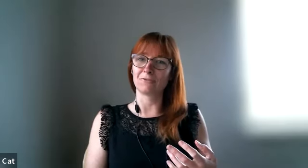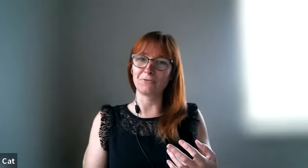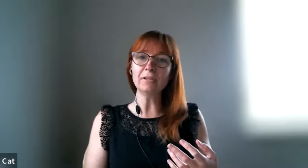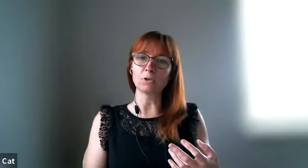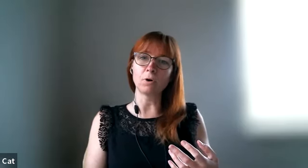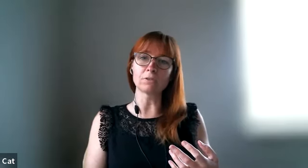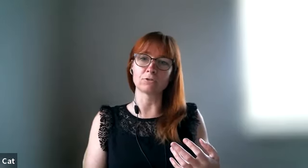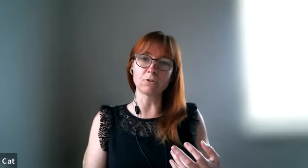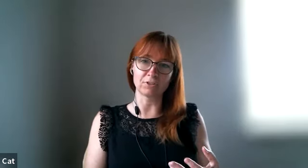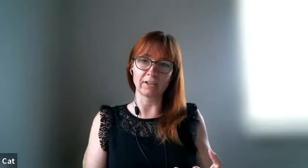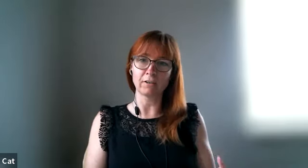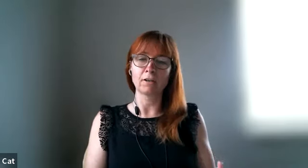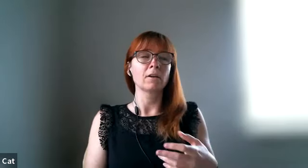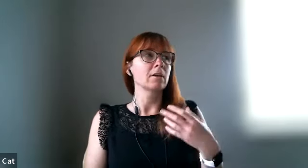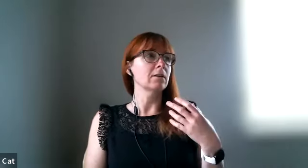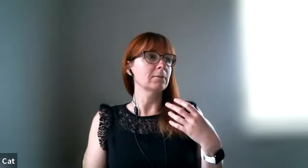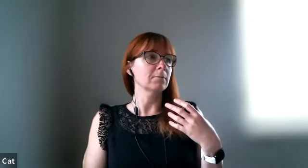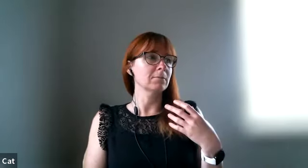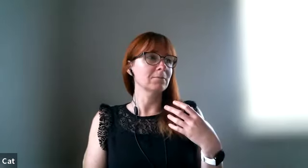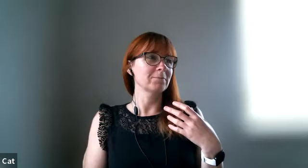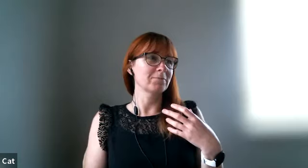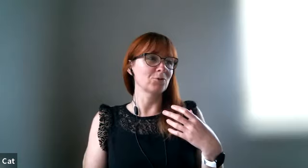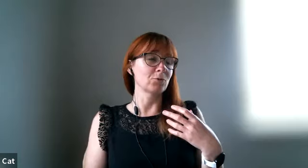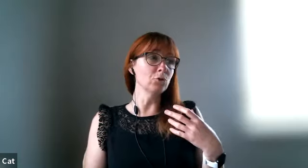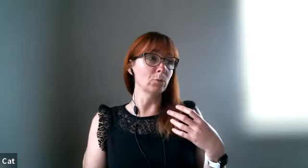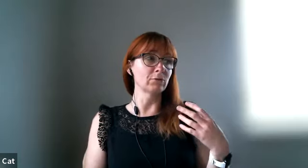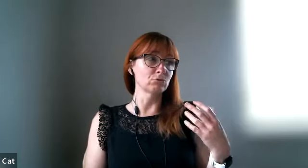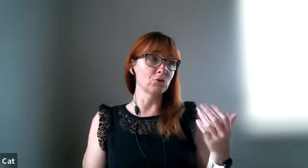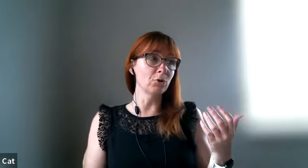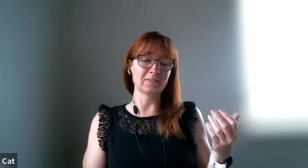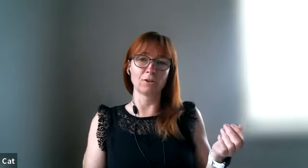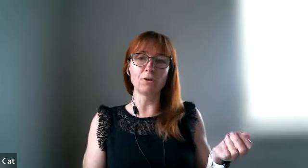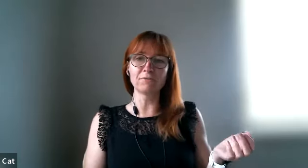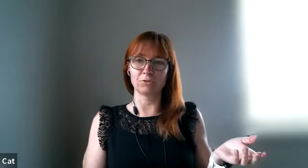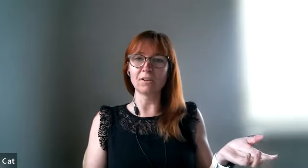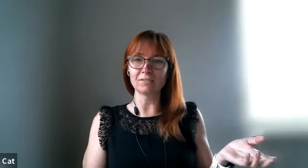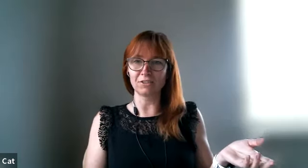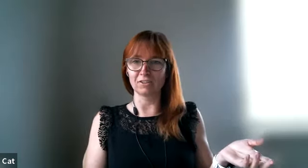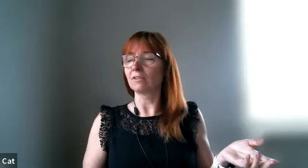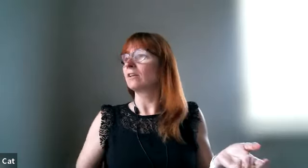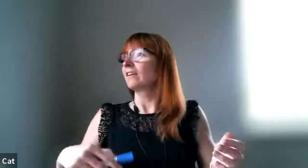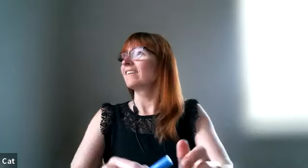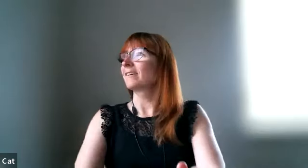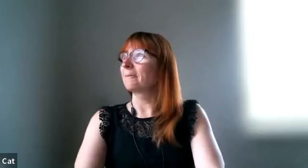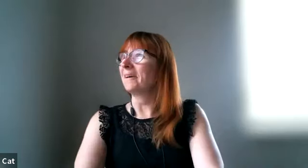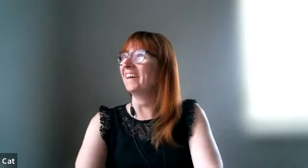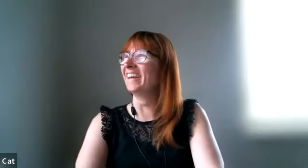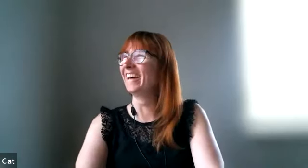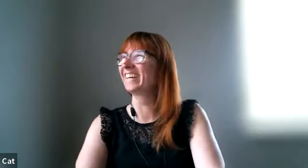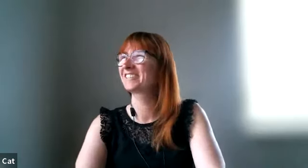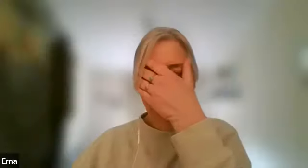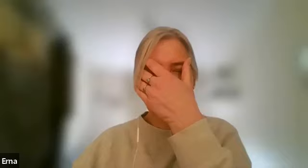filling your partner's love tank um so that you will feel joy and love in your life again um sorry